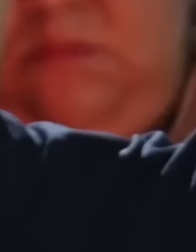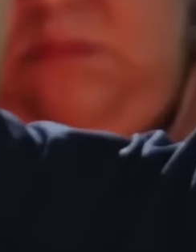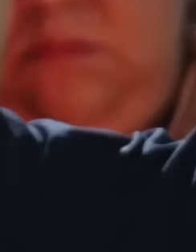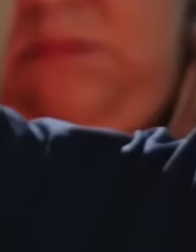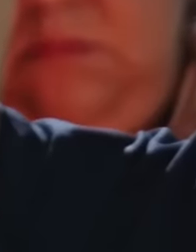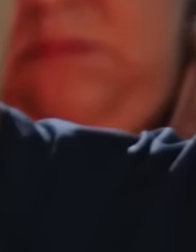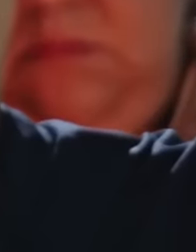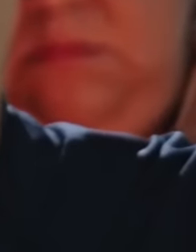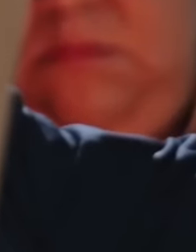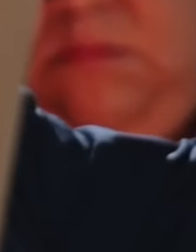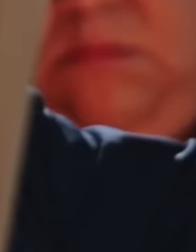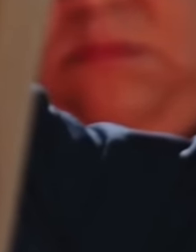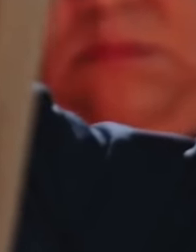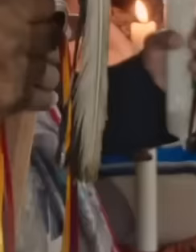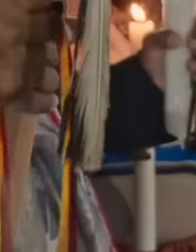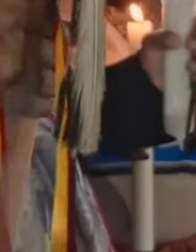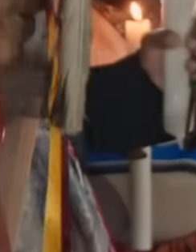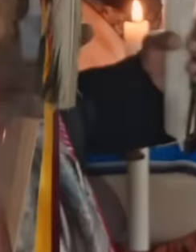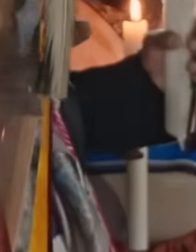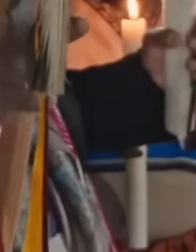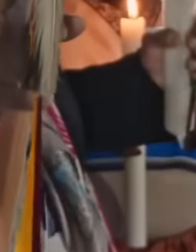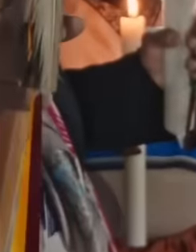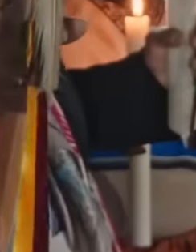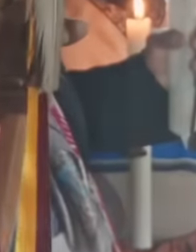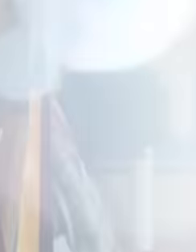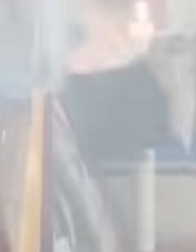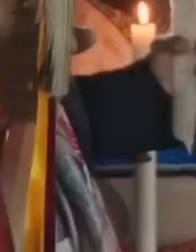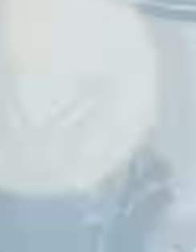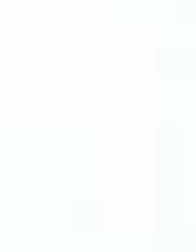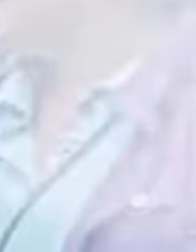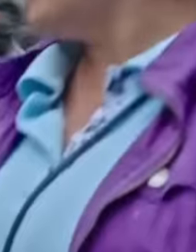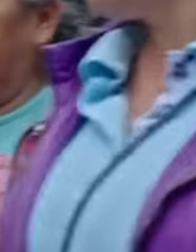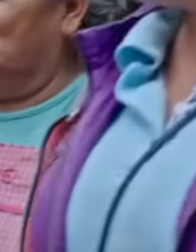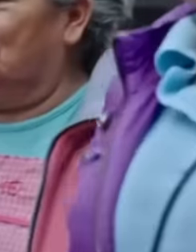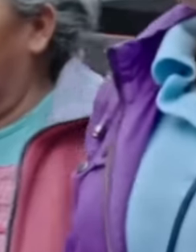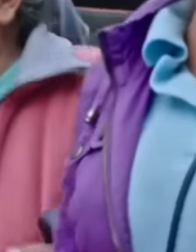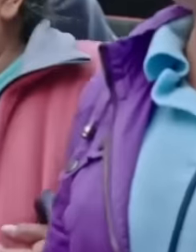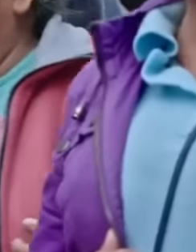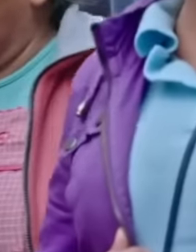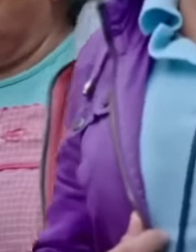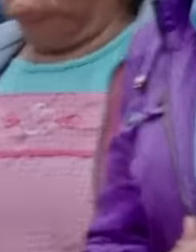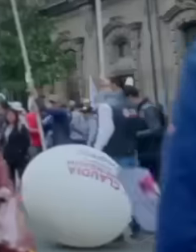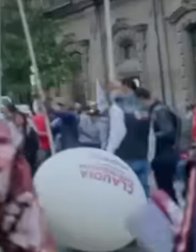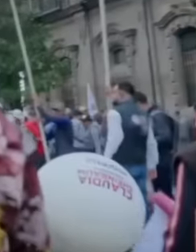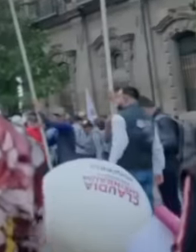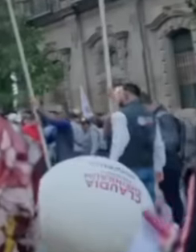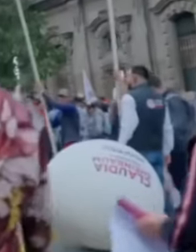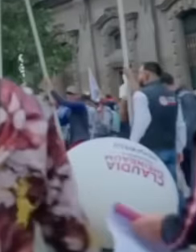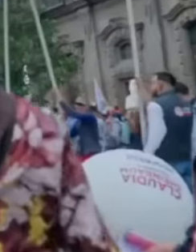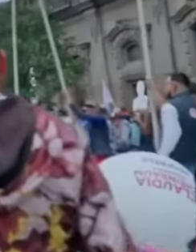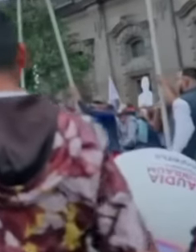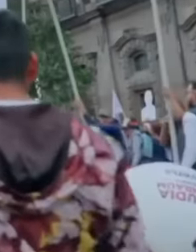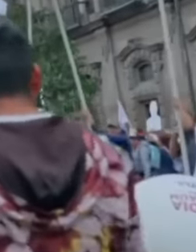The people of Mexico are tired of so much injustice that exists in the country, given this tenor,